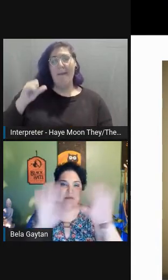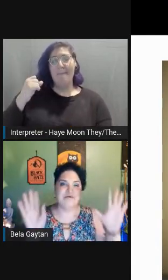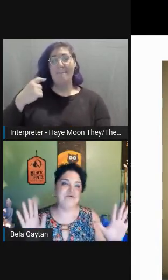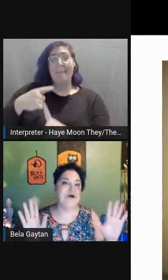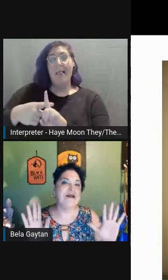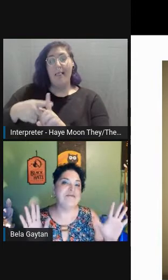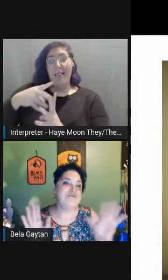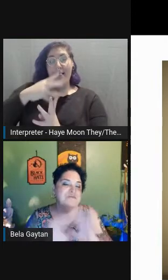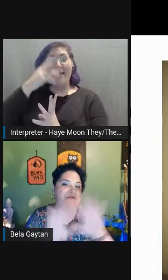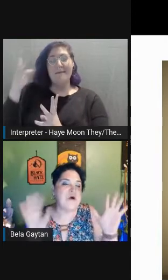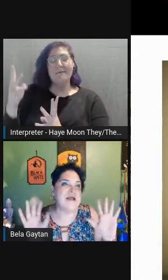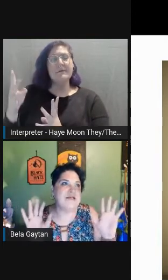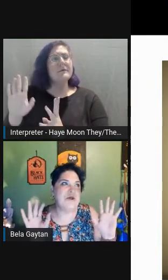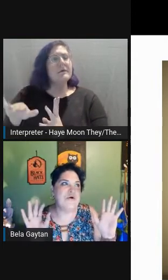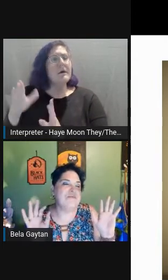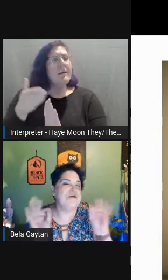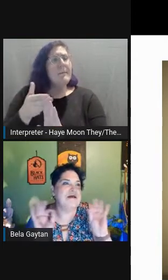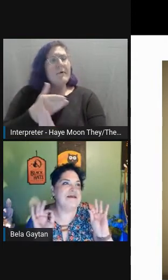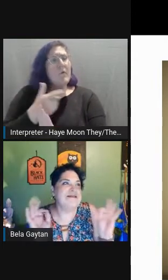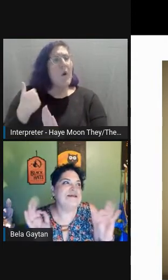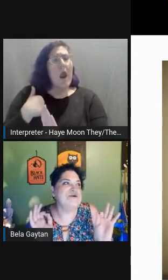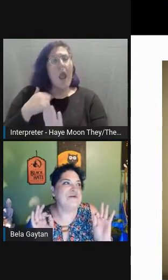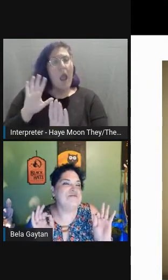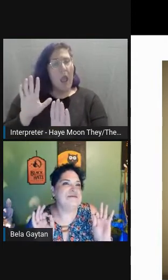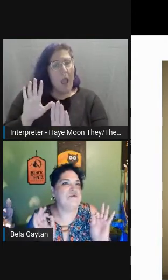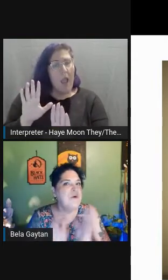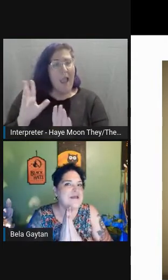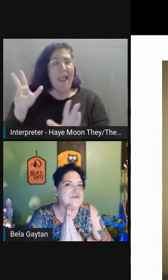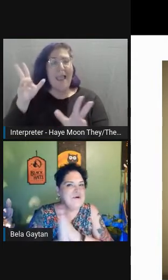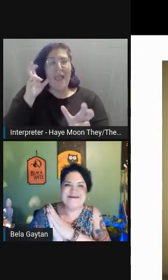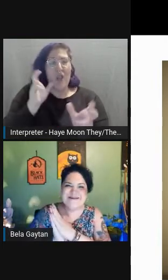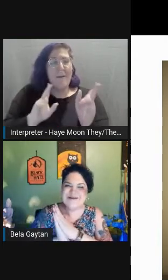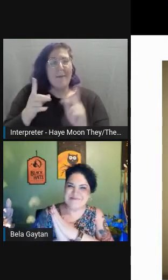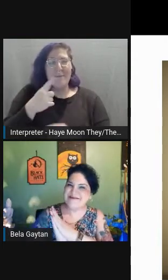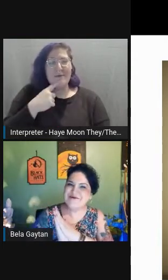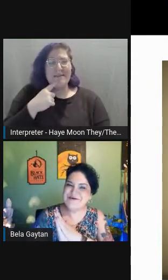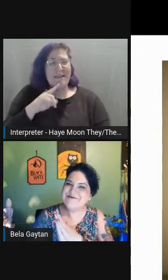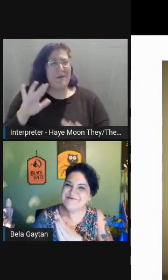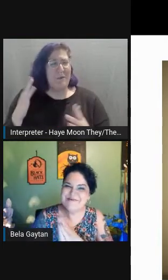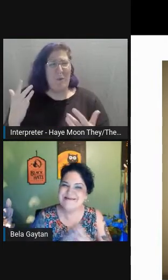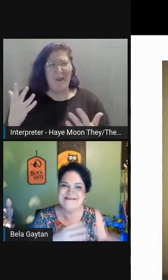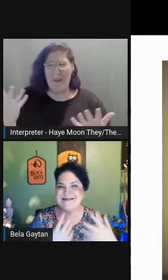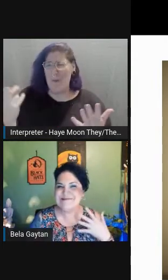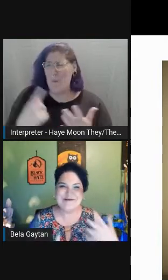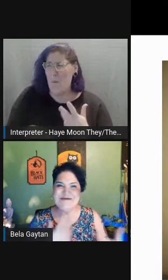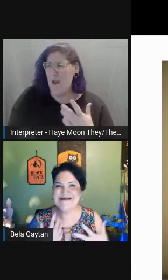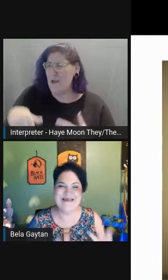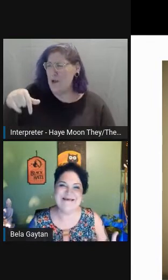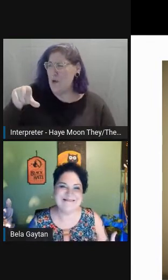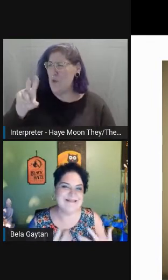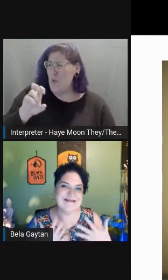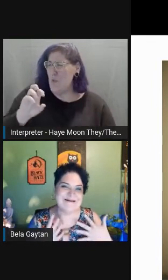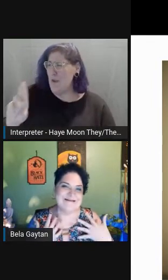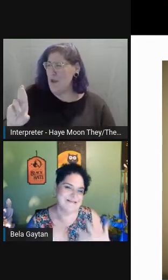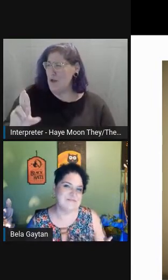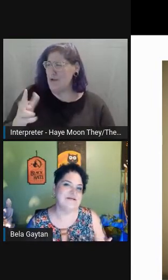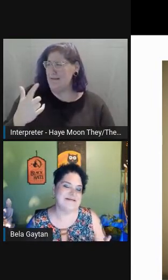Before I hear people saying, "Wait, why being queer, being lesbian, being gay, it's not a disability."